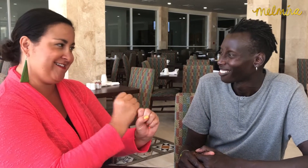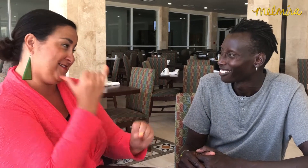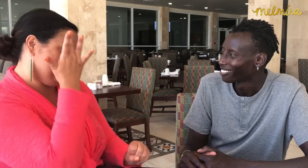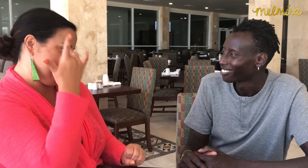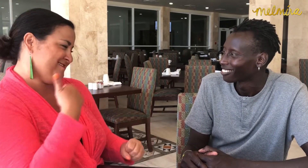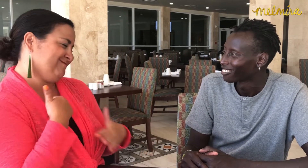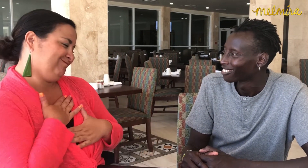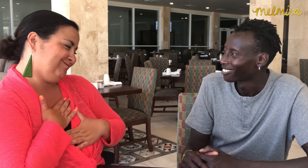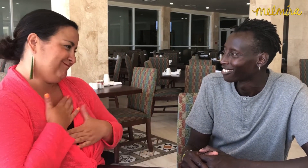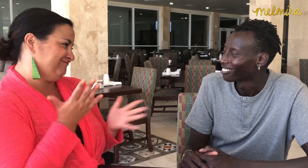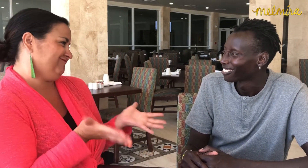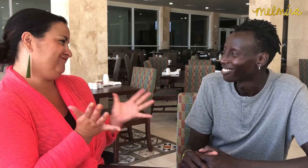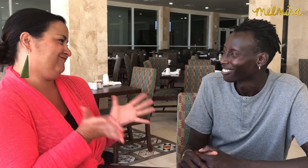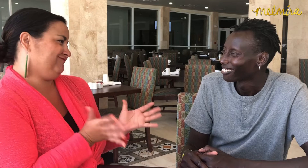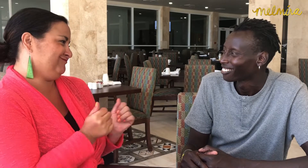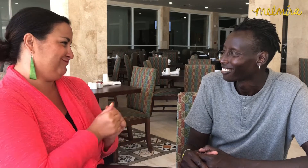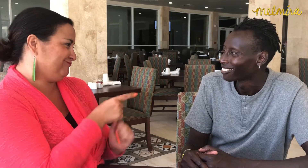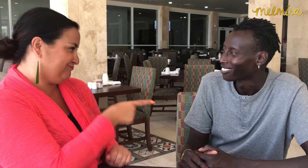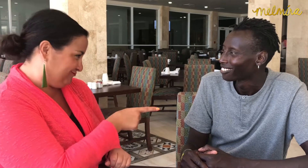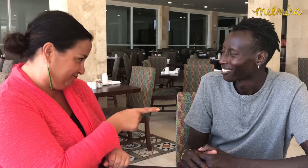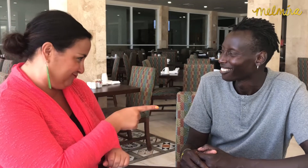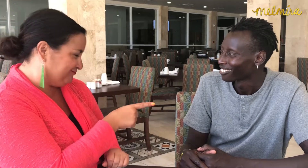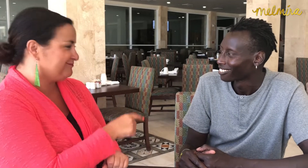Which is why I just love talking to you.